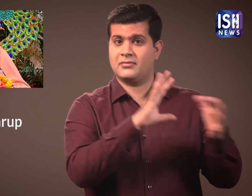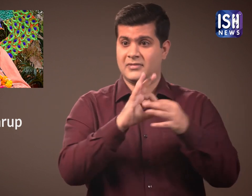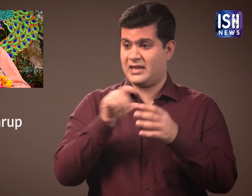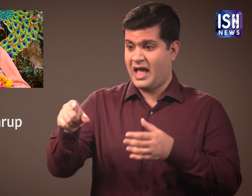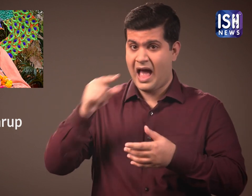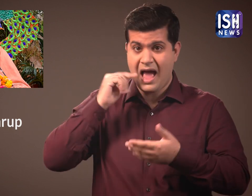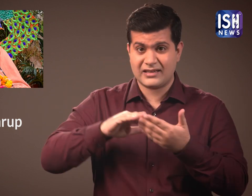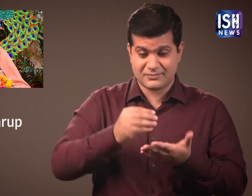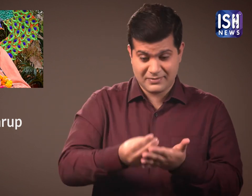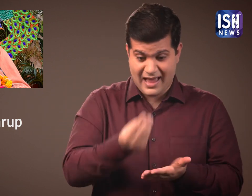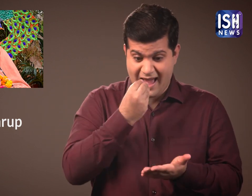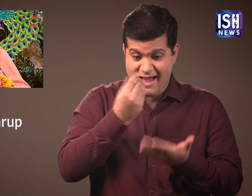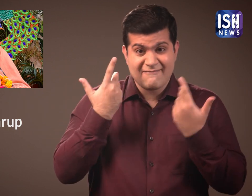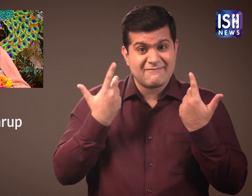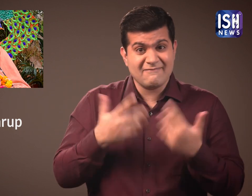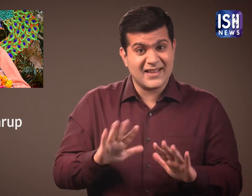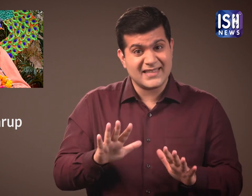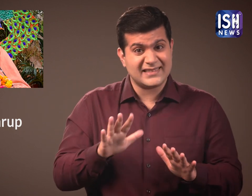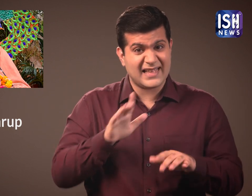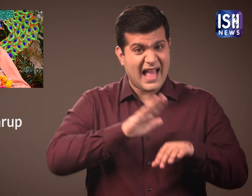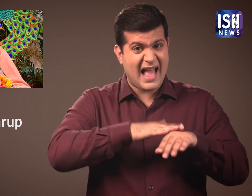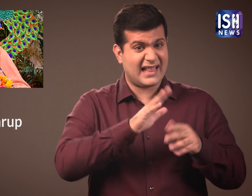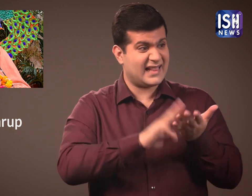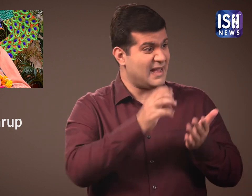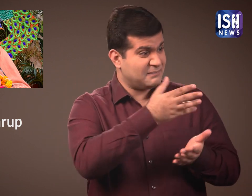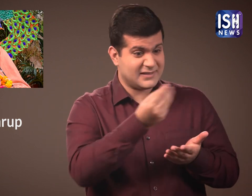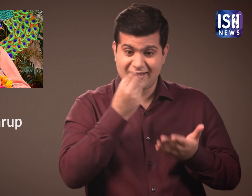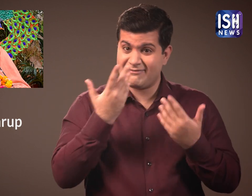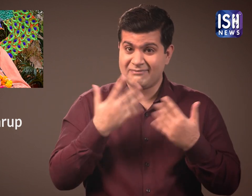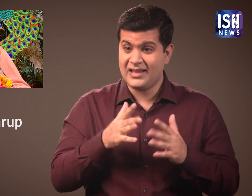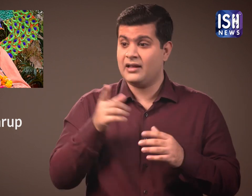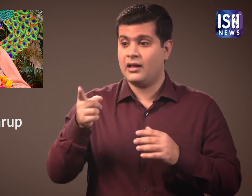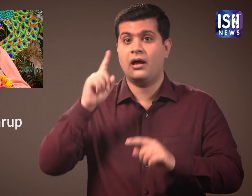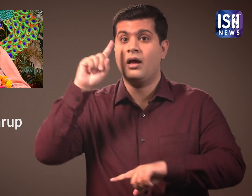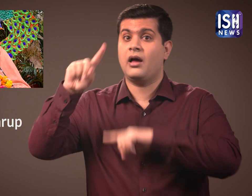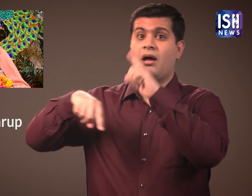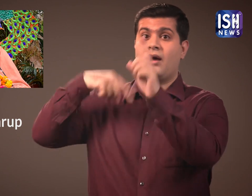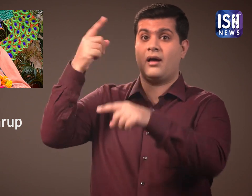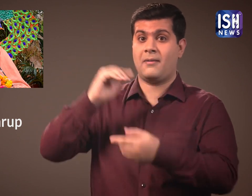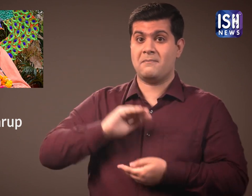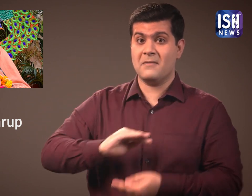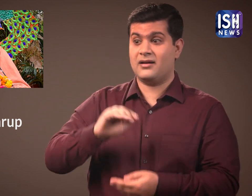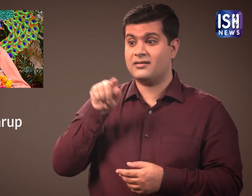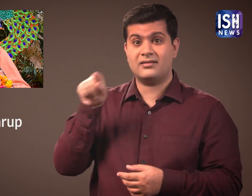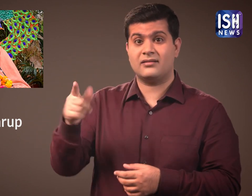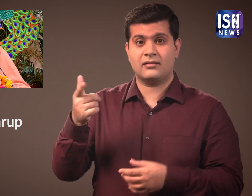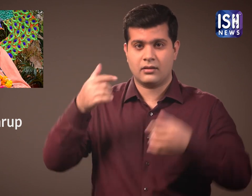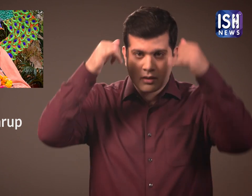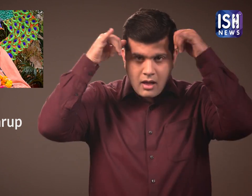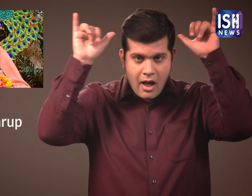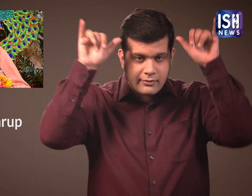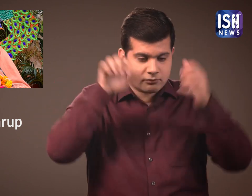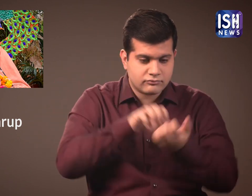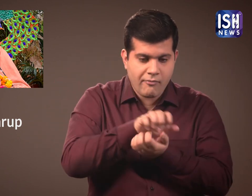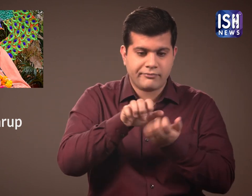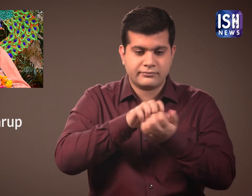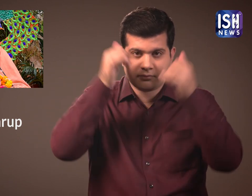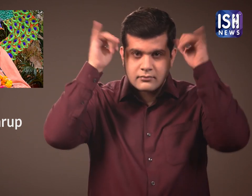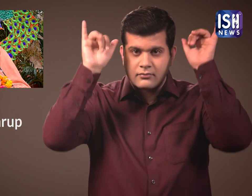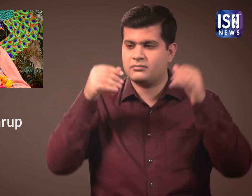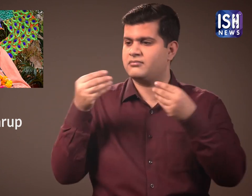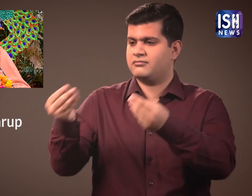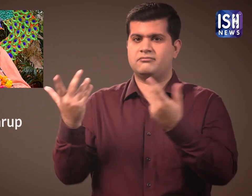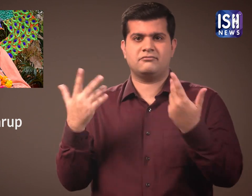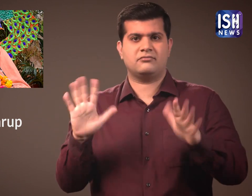While the man consuming the food prepared by women having periods will reborn as a bullock.”